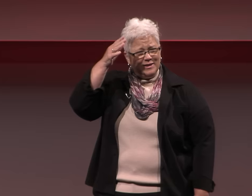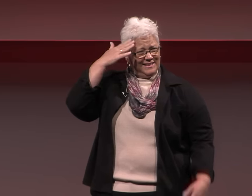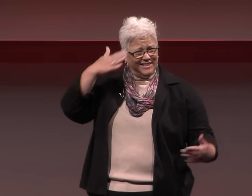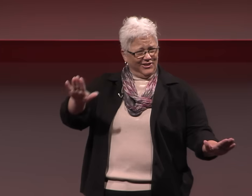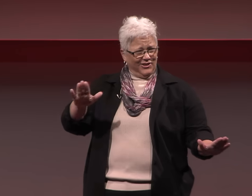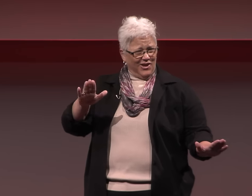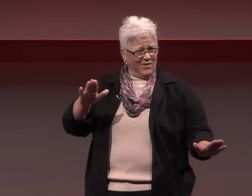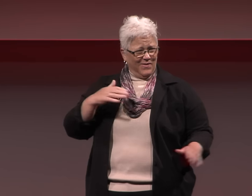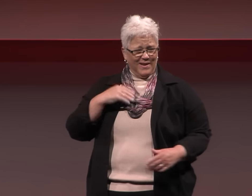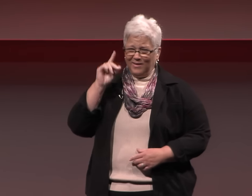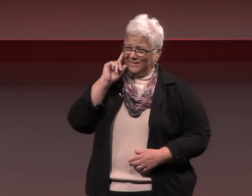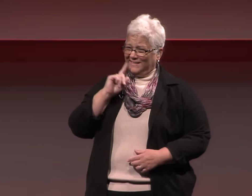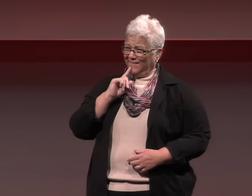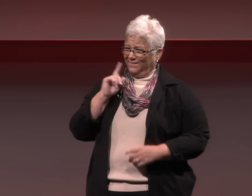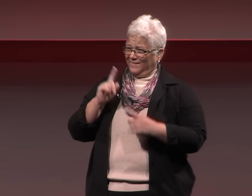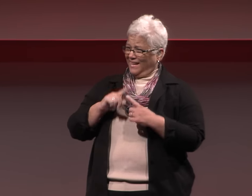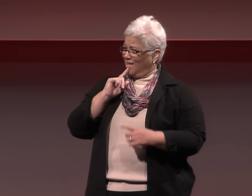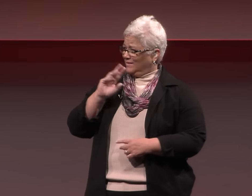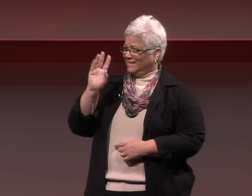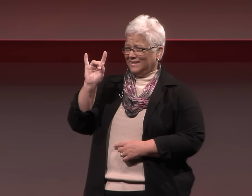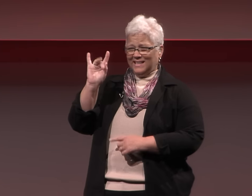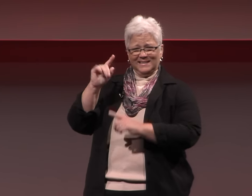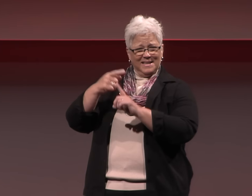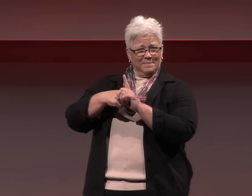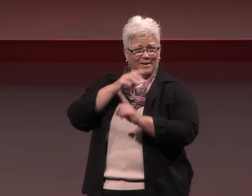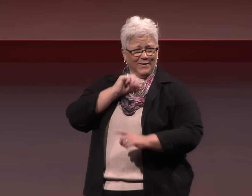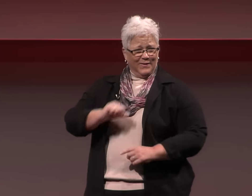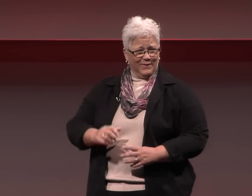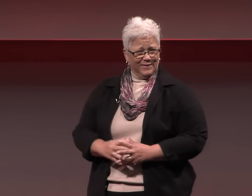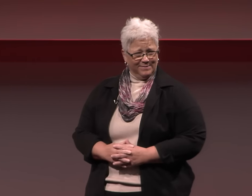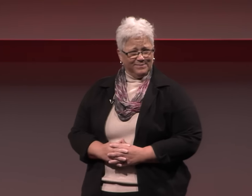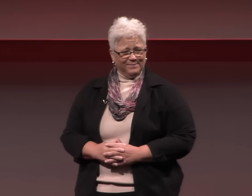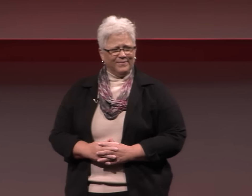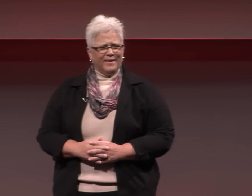My parents didn't know I was Deaf until I was 18 months old.